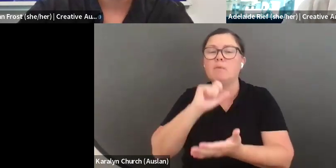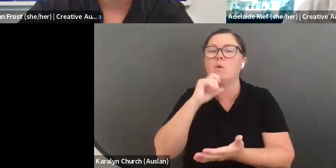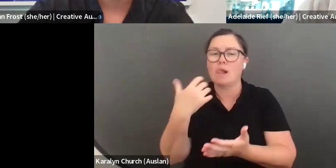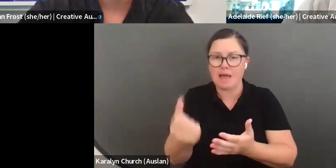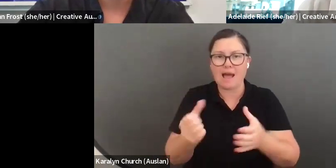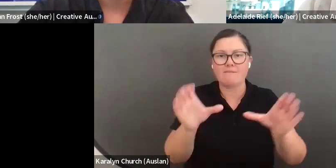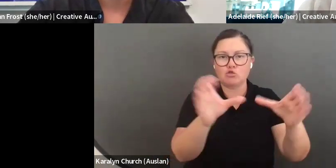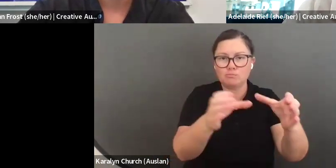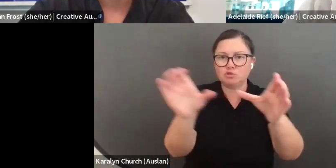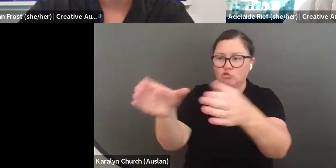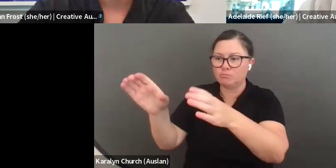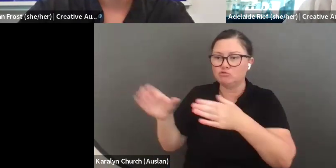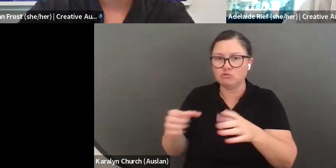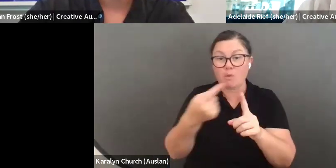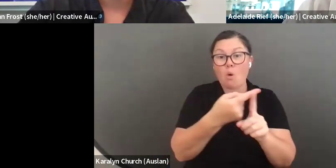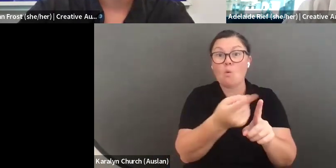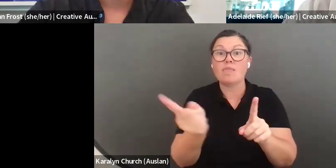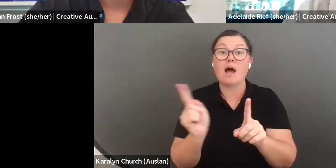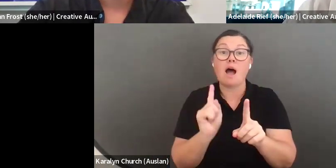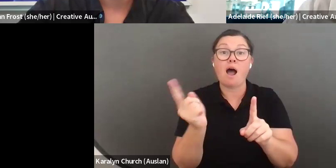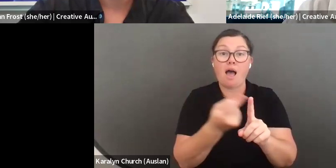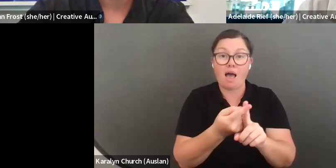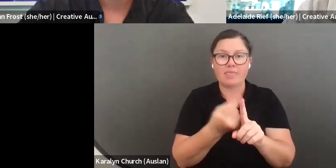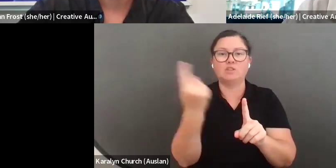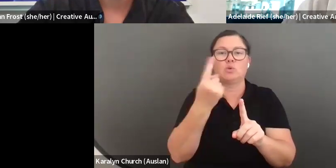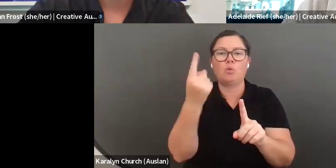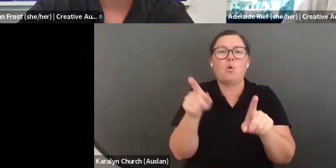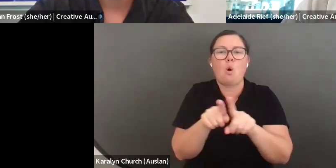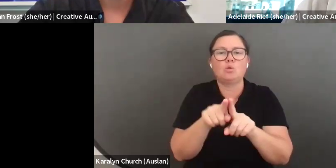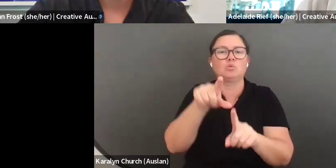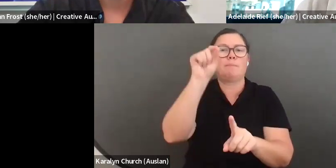workshop you will also be spending a lot of time in groups aligned to your leadership